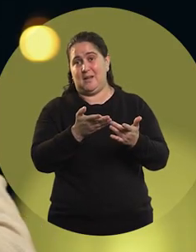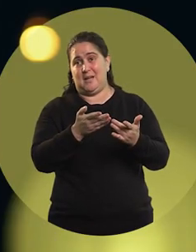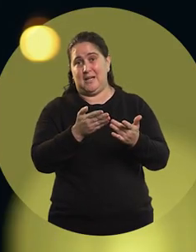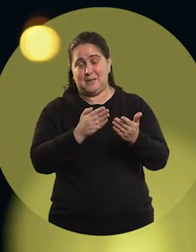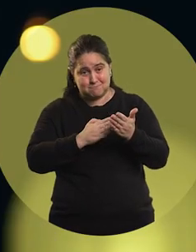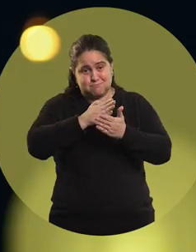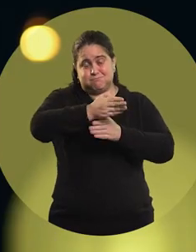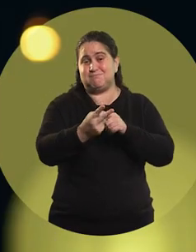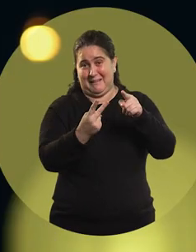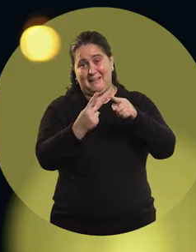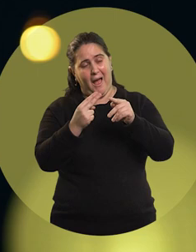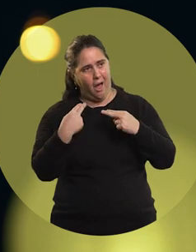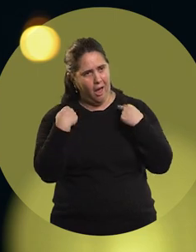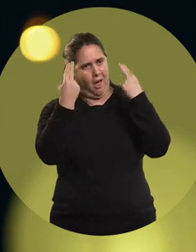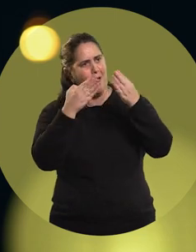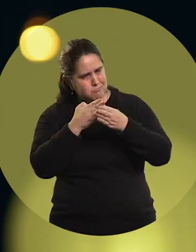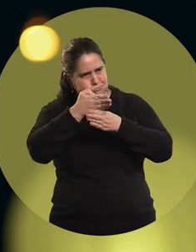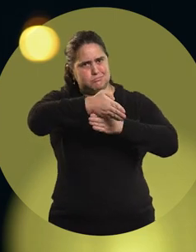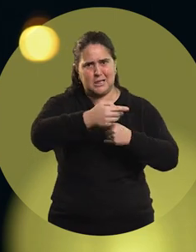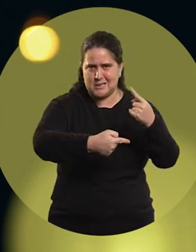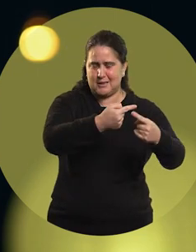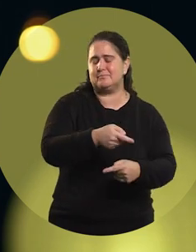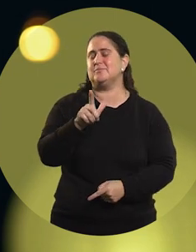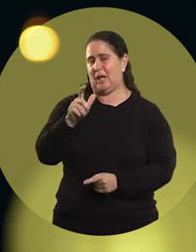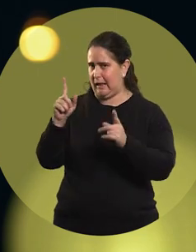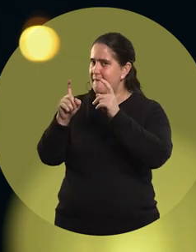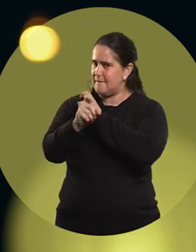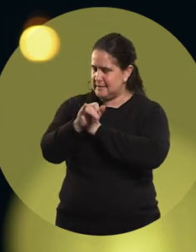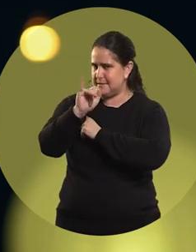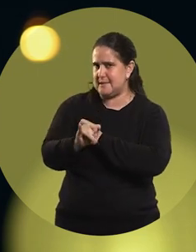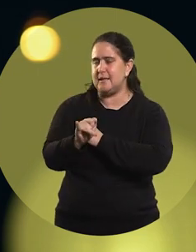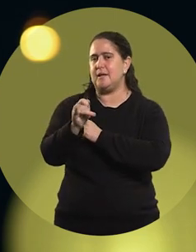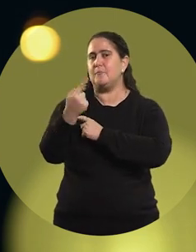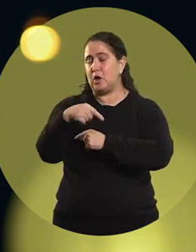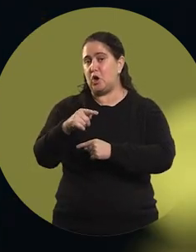to face that obstacle and beat it. Yes, it was hard.